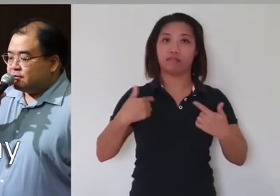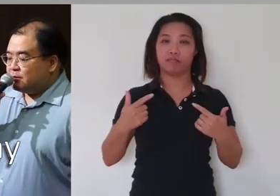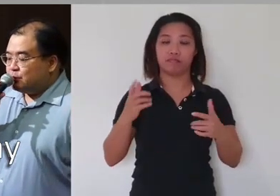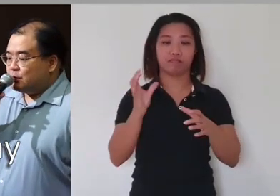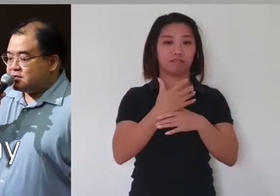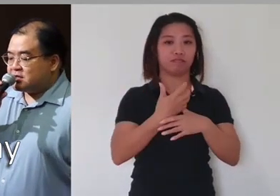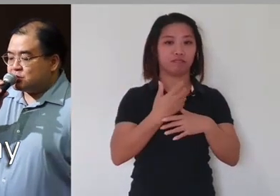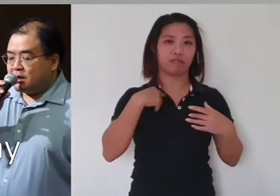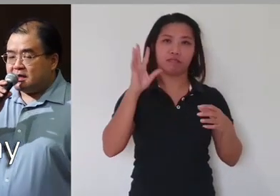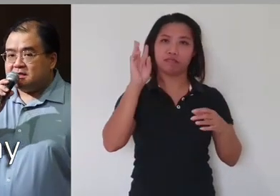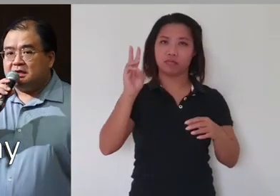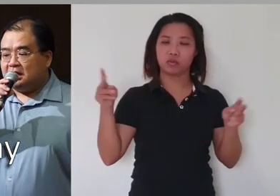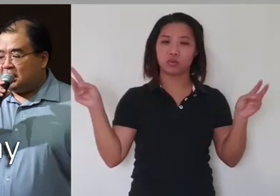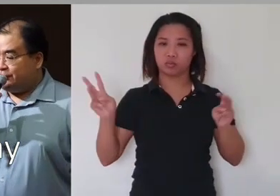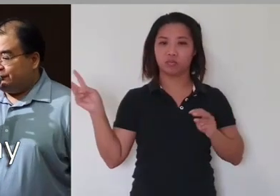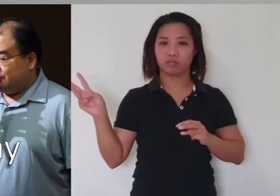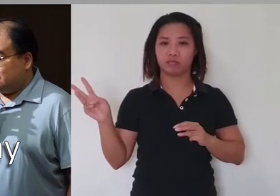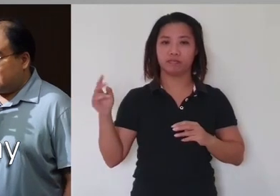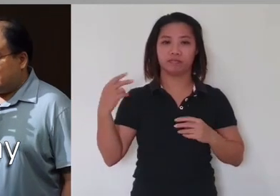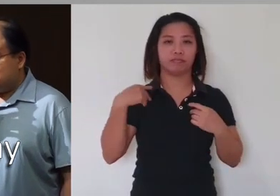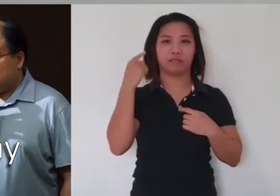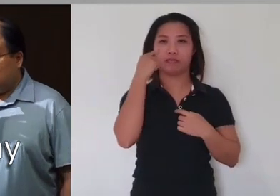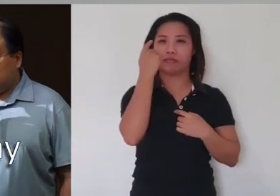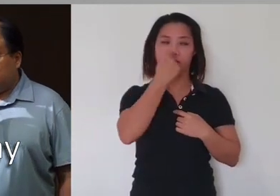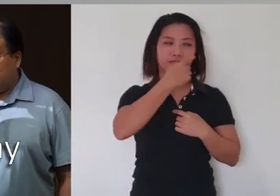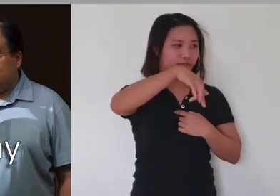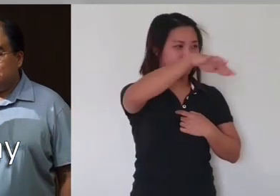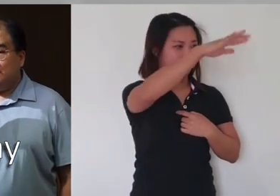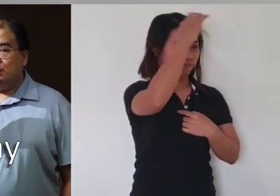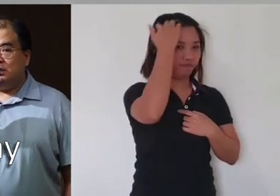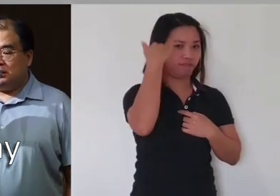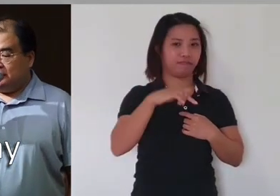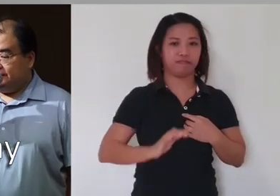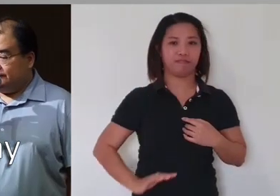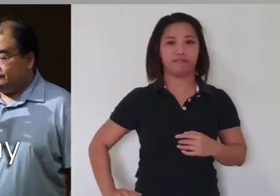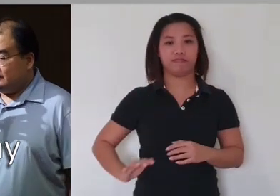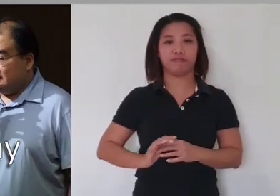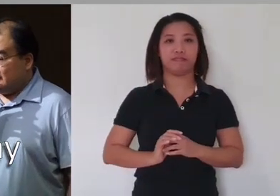them with six wings, are full of eyes all around and within,